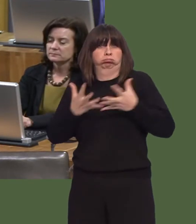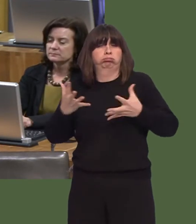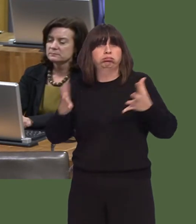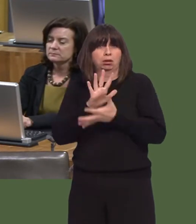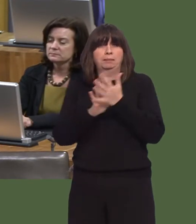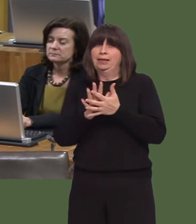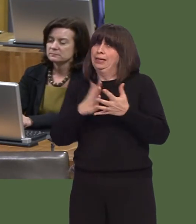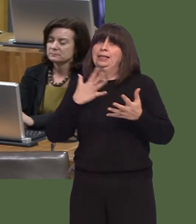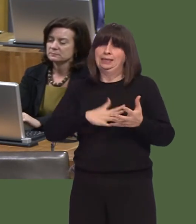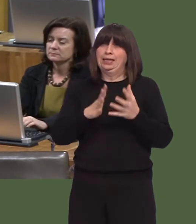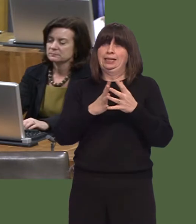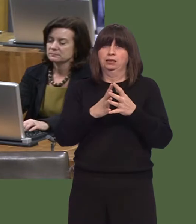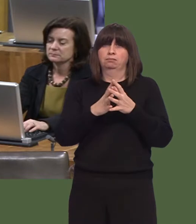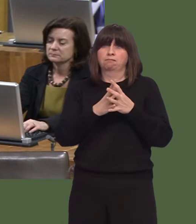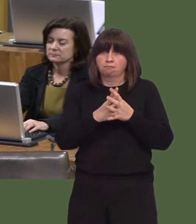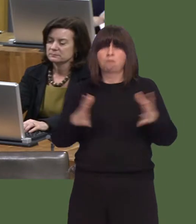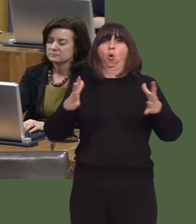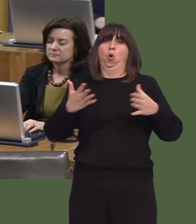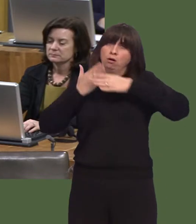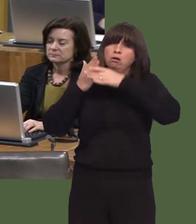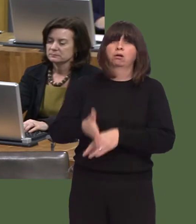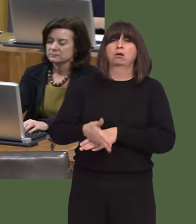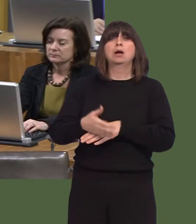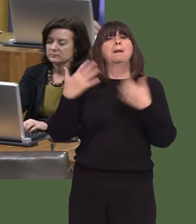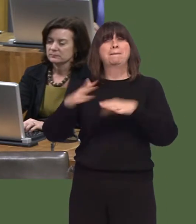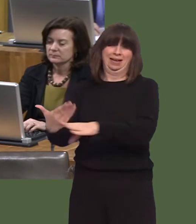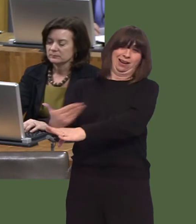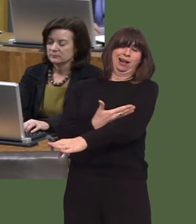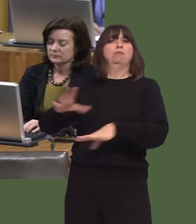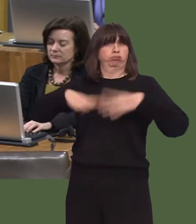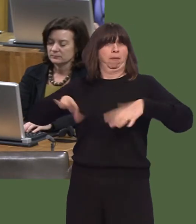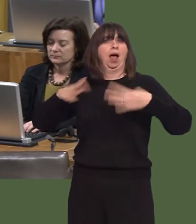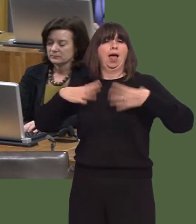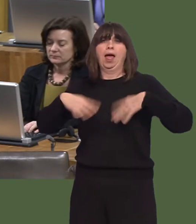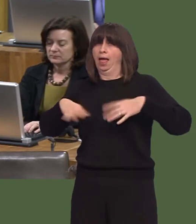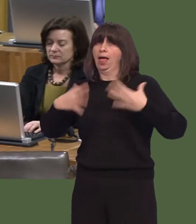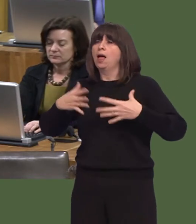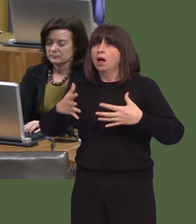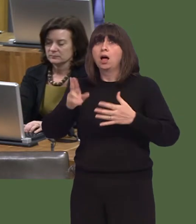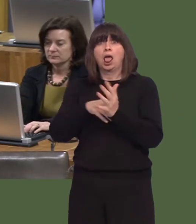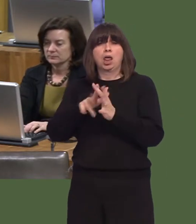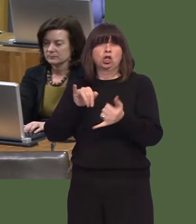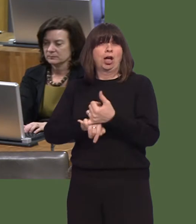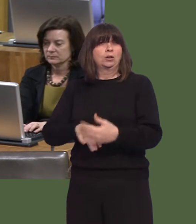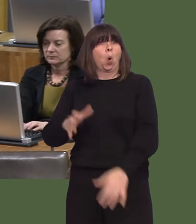local escalation. There was rigorous preparation in place, but the NHS in Wales has been under considerable